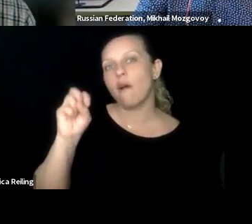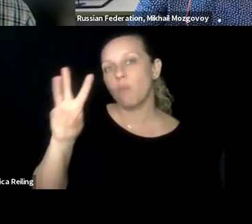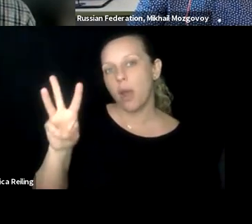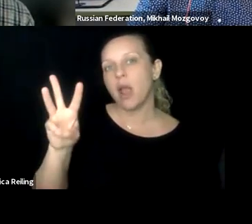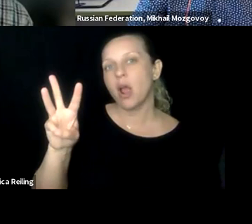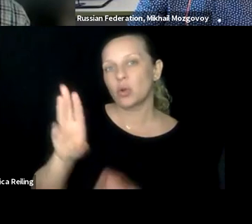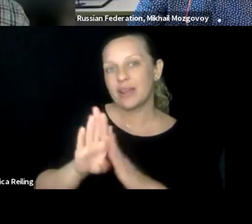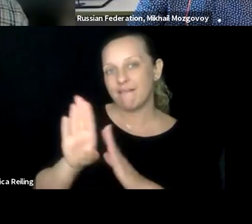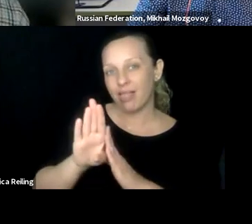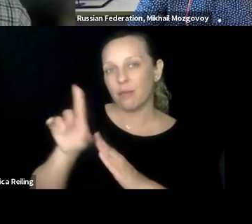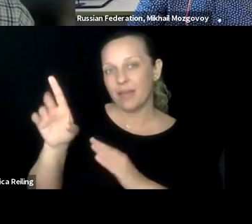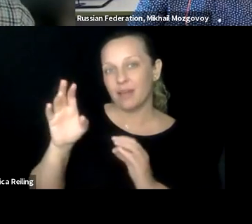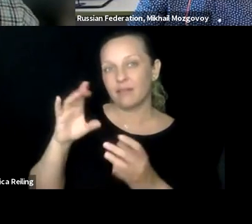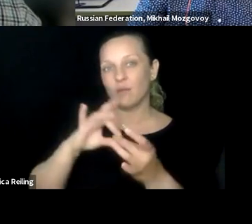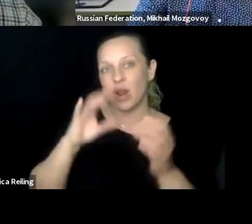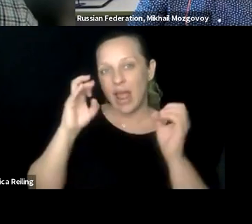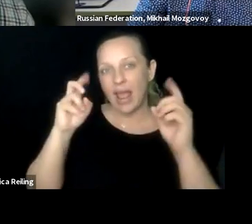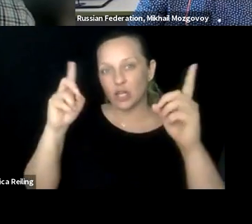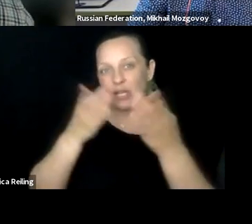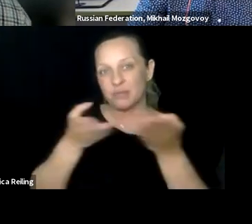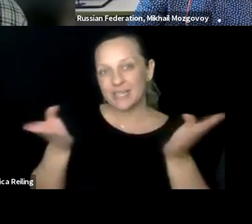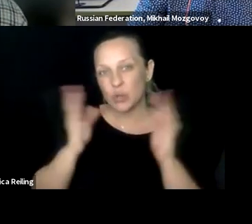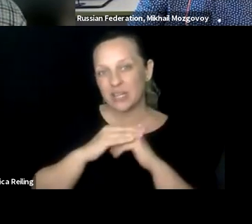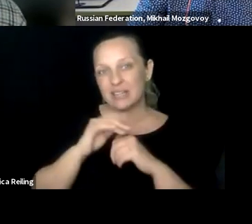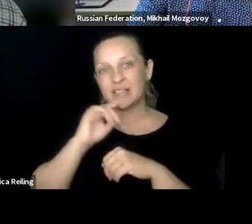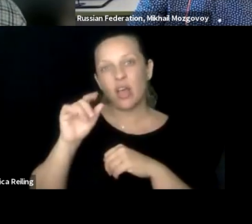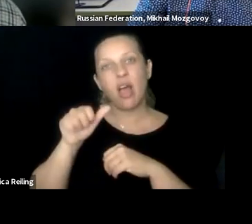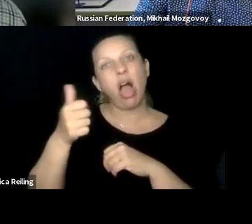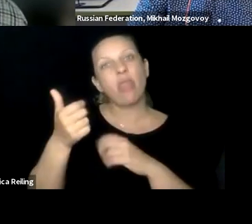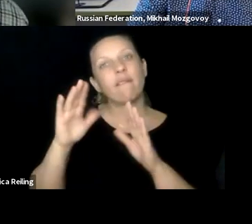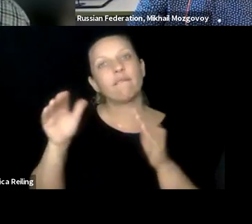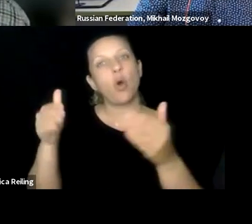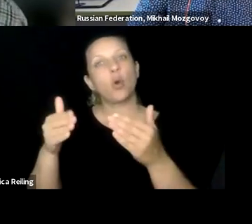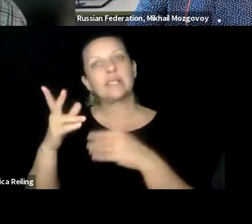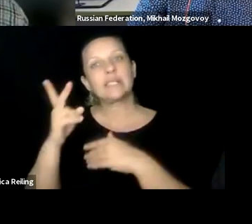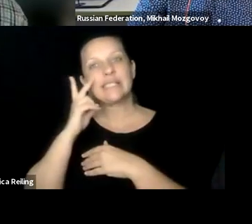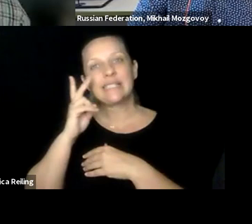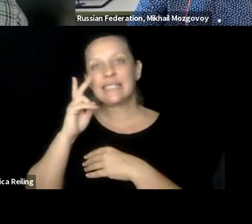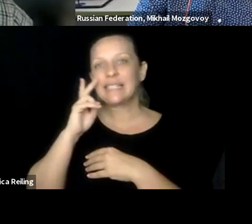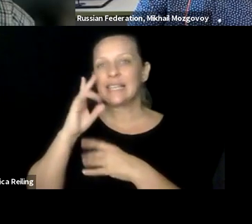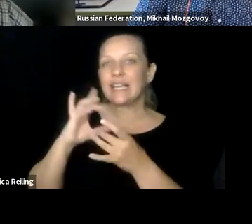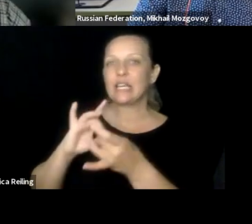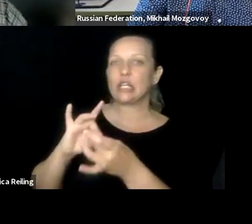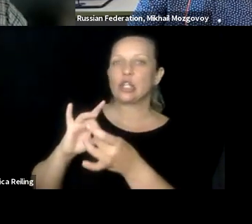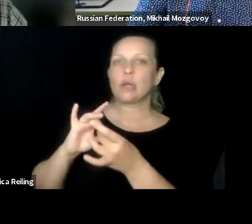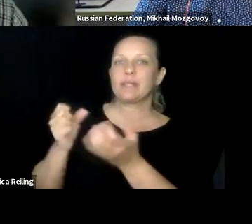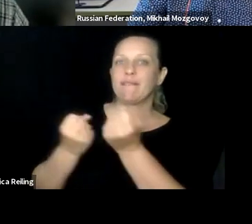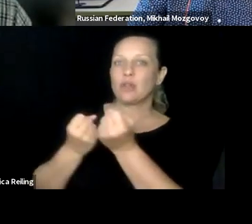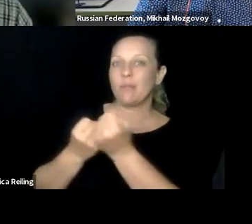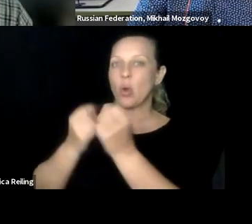Short question, one more, you are very much in software development on this -- development of educational materials.